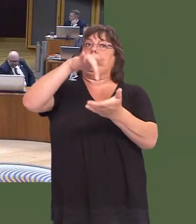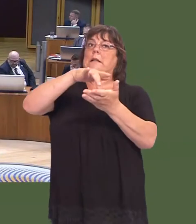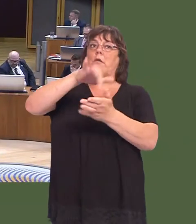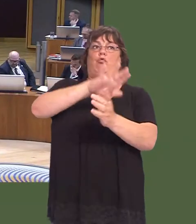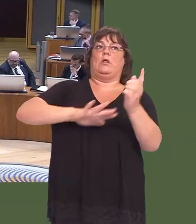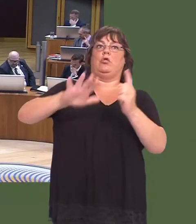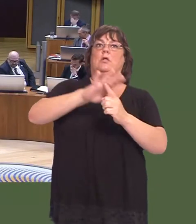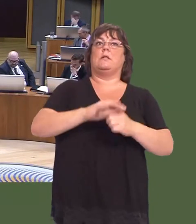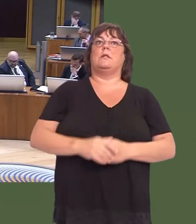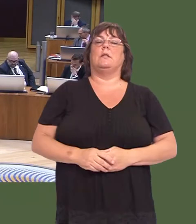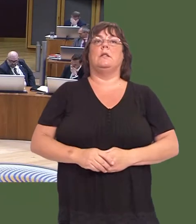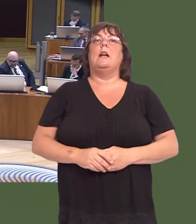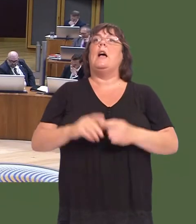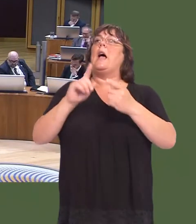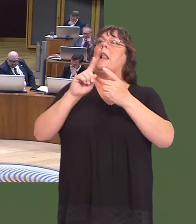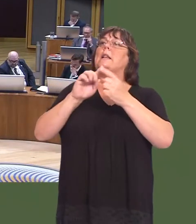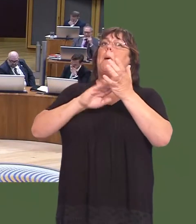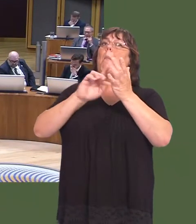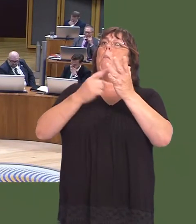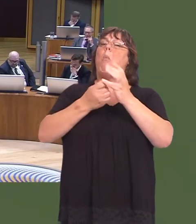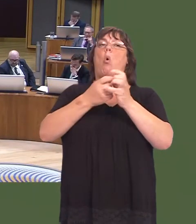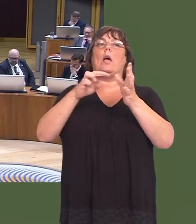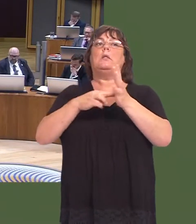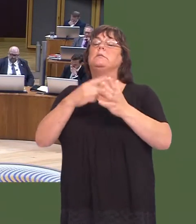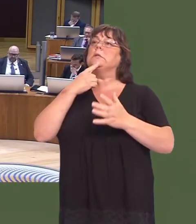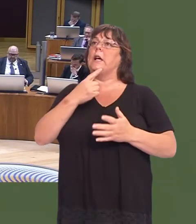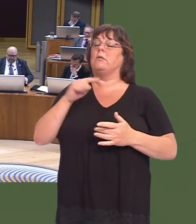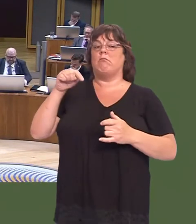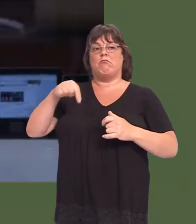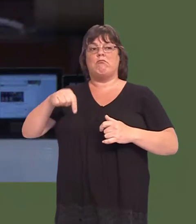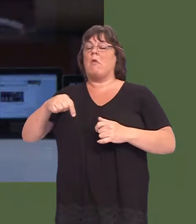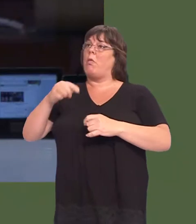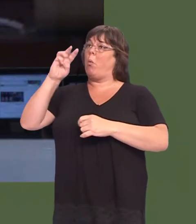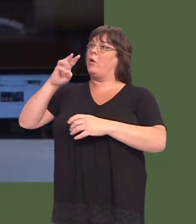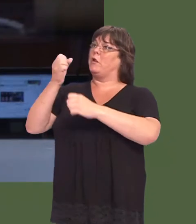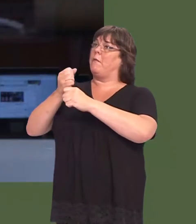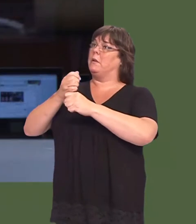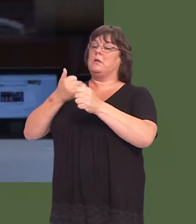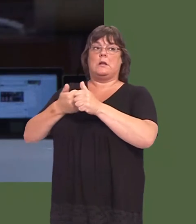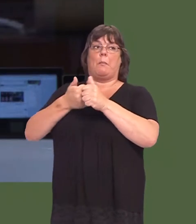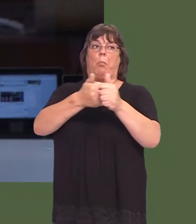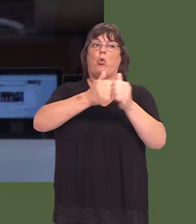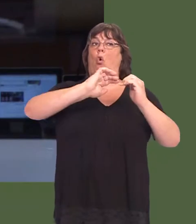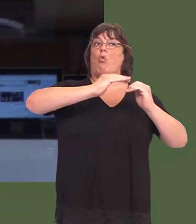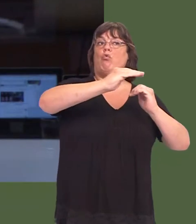As Eluned Morgan notes, the Government here does need to support rural Wales, but the